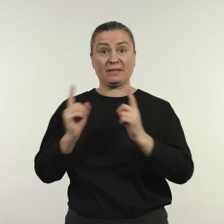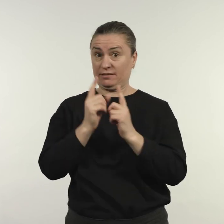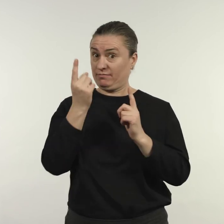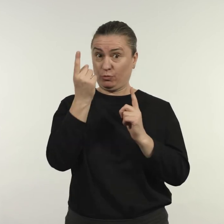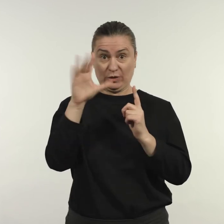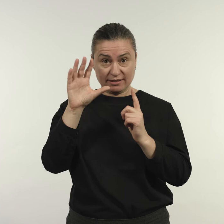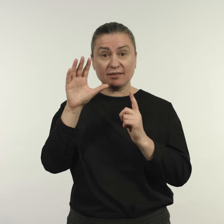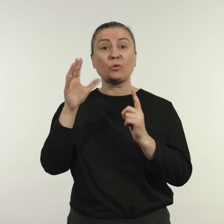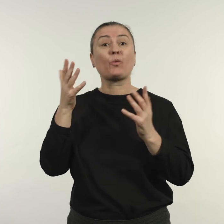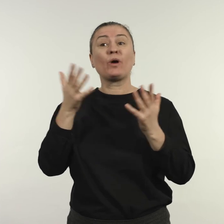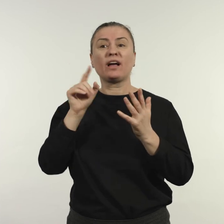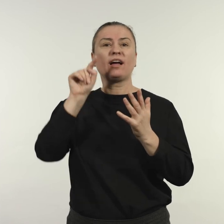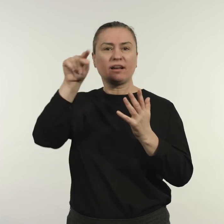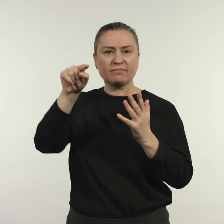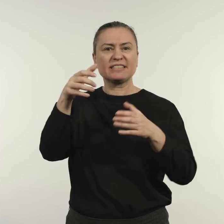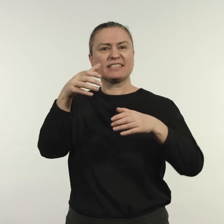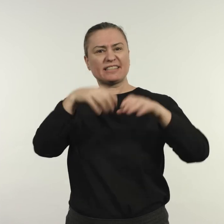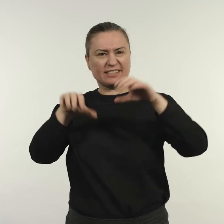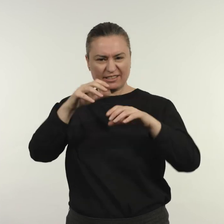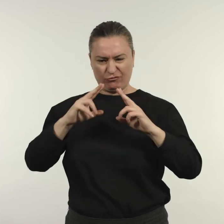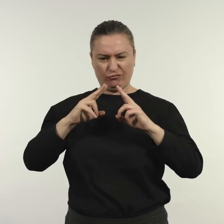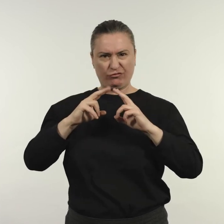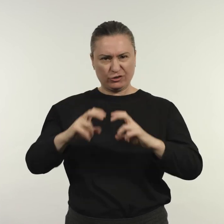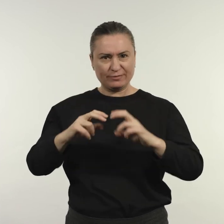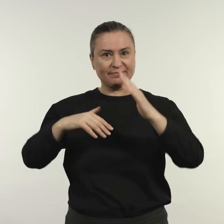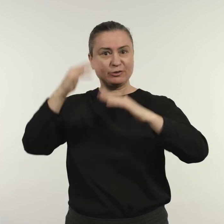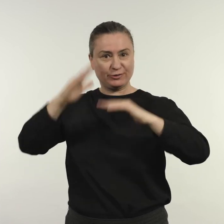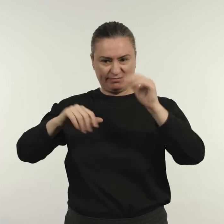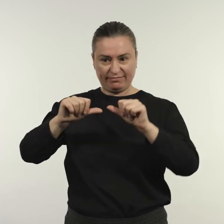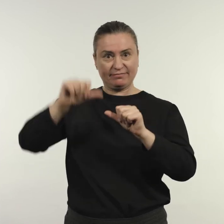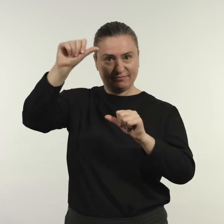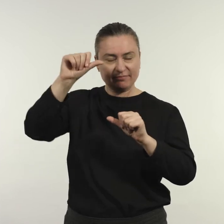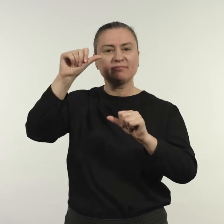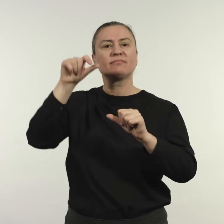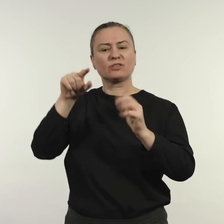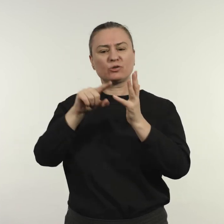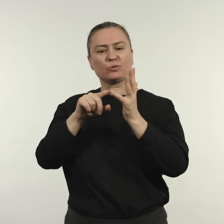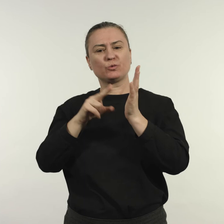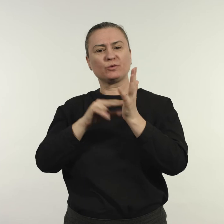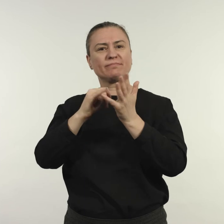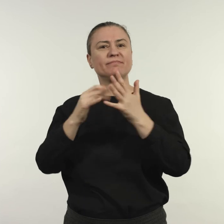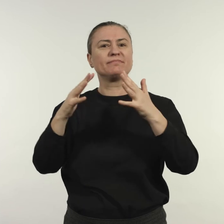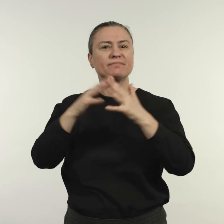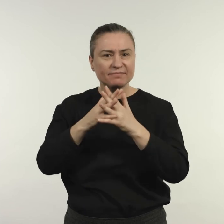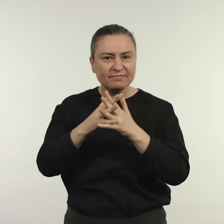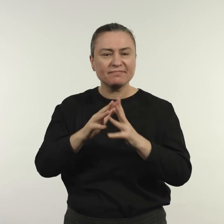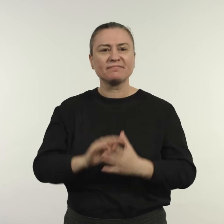‘We only met once, due to the pandemic, in an alcove under the science research building at UNSW.